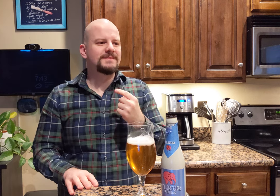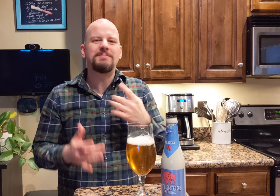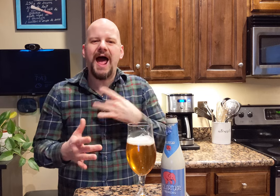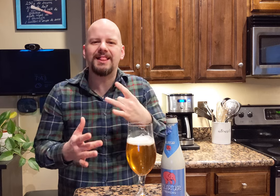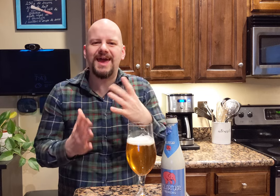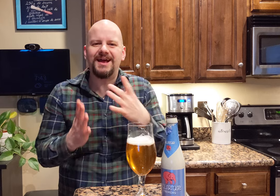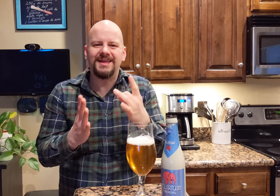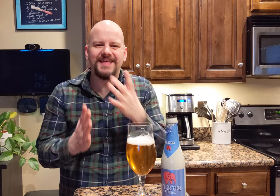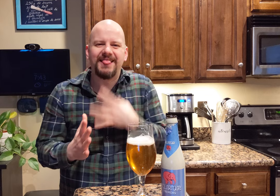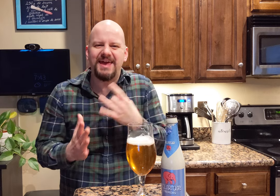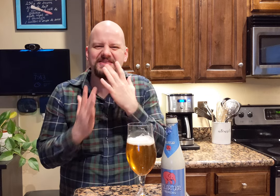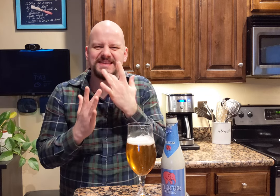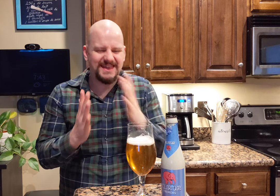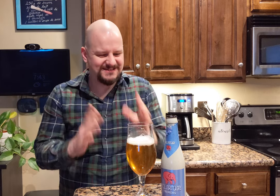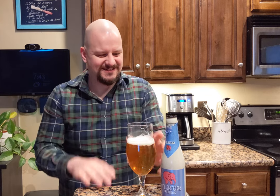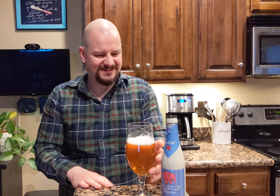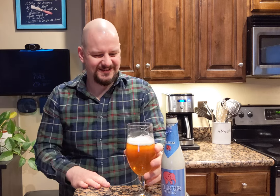I like it! I like the taste!